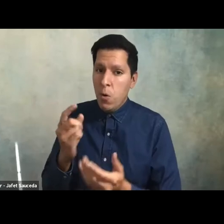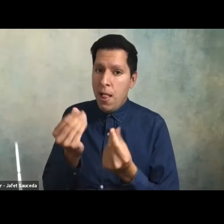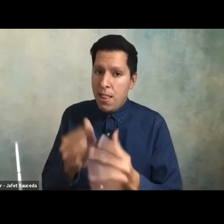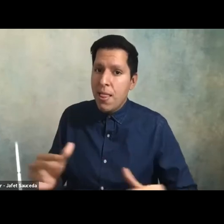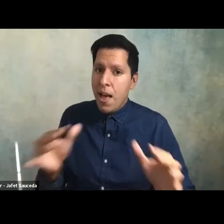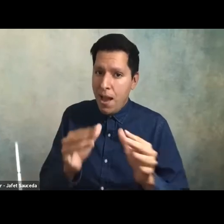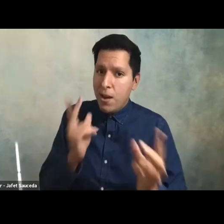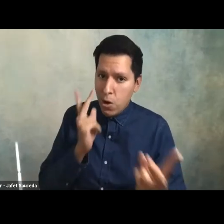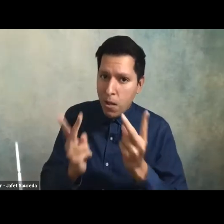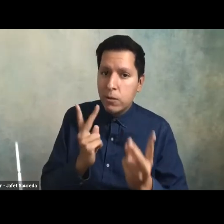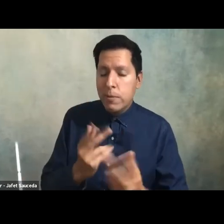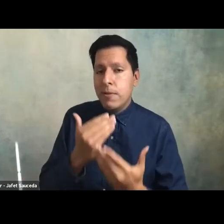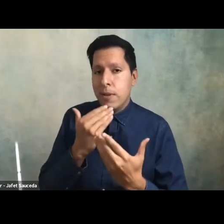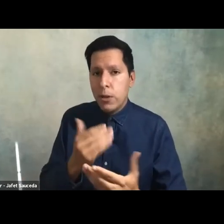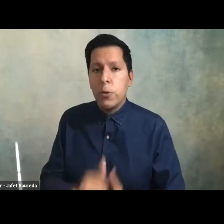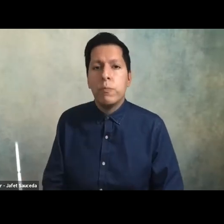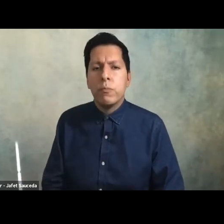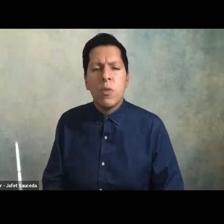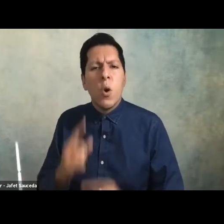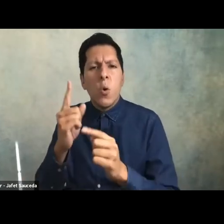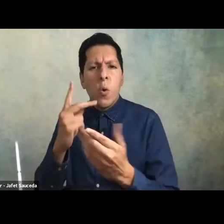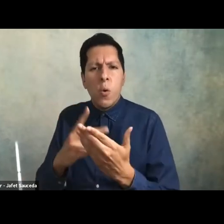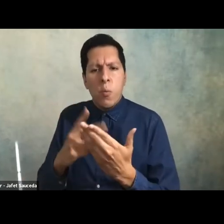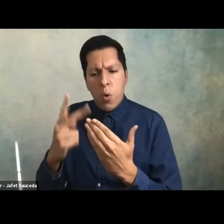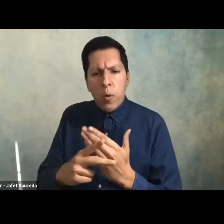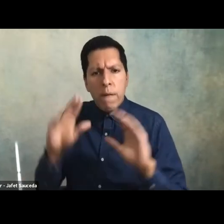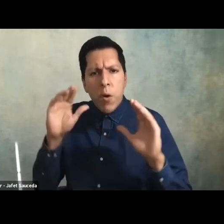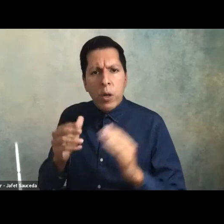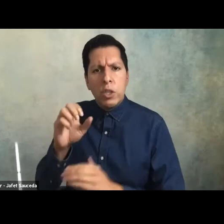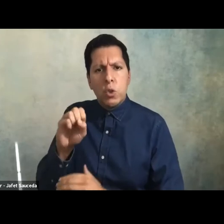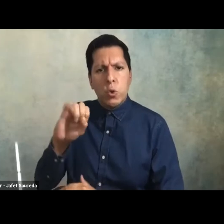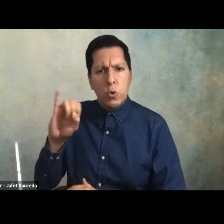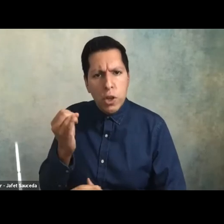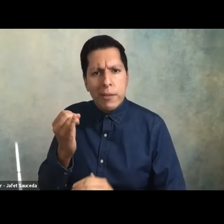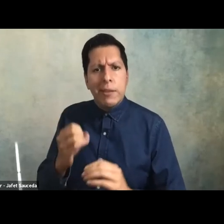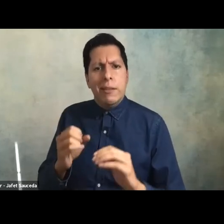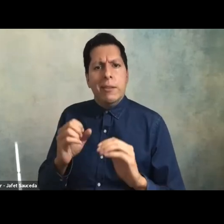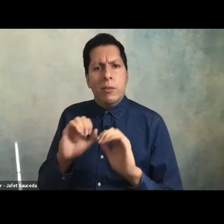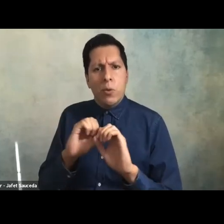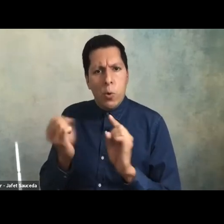help us apply a social justice and anti-racism framework to our student organizations our student